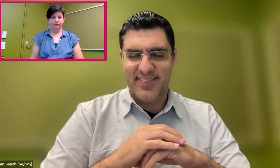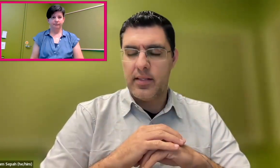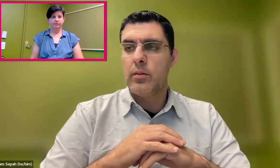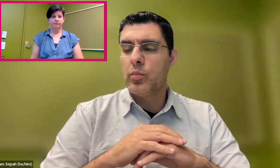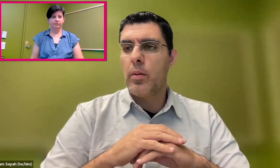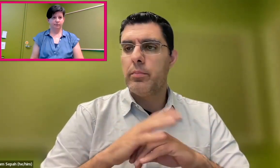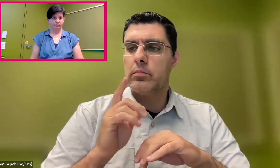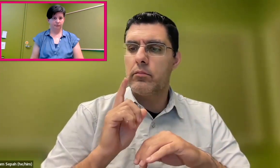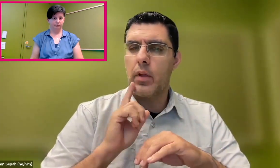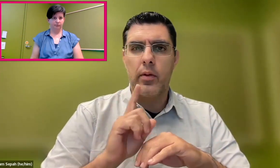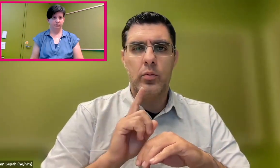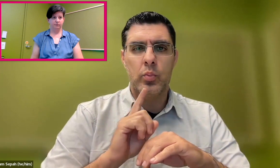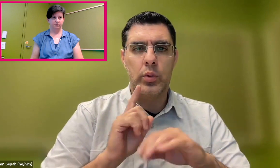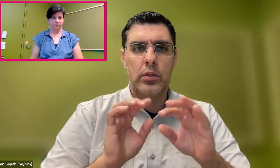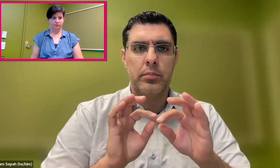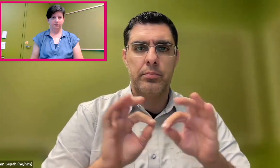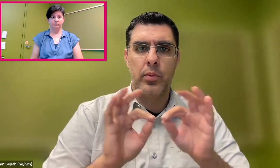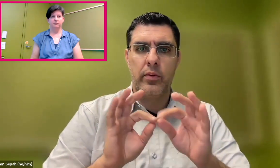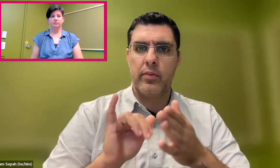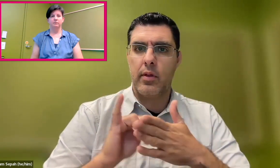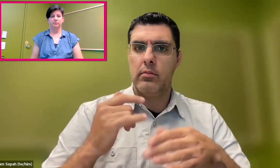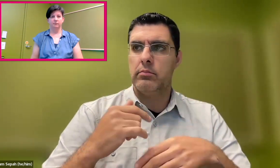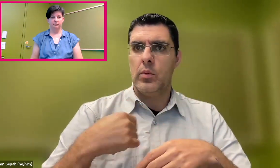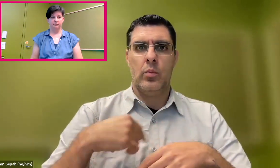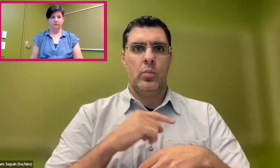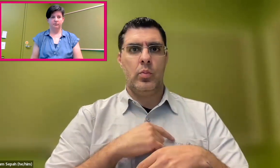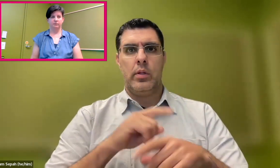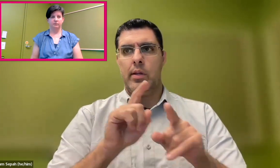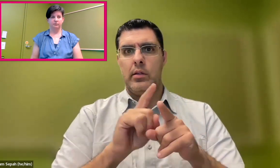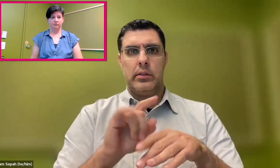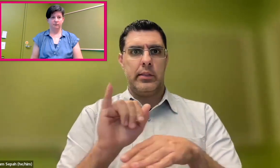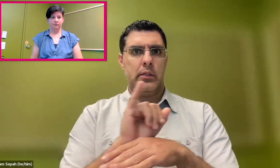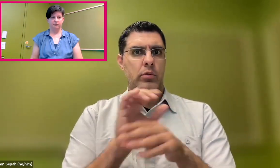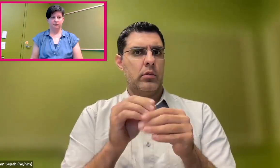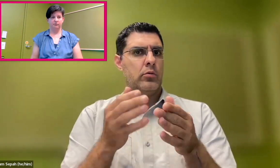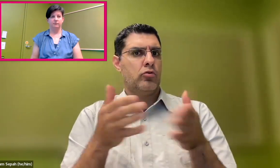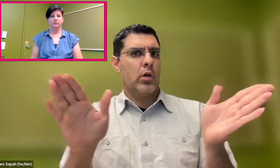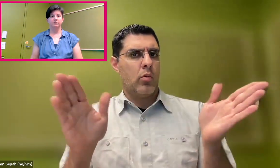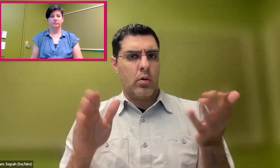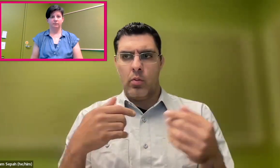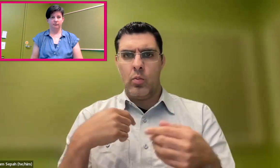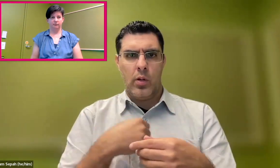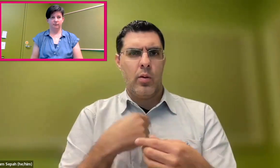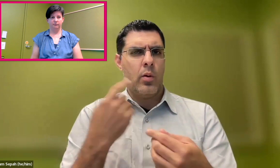Wonderful point. I think it is vital that as an industry,